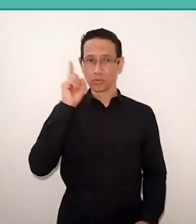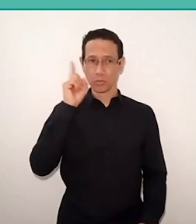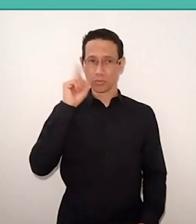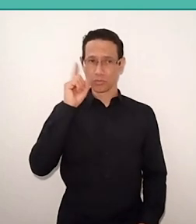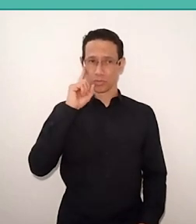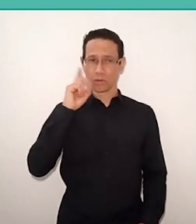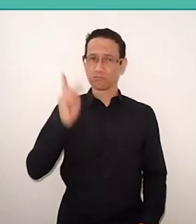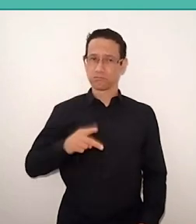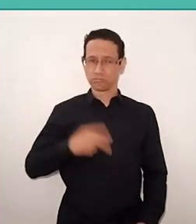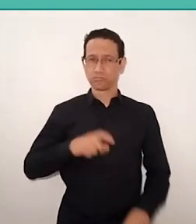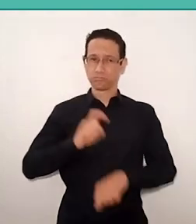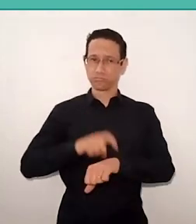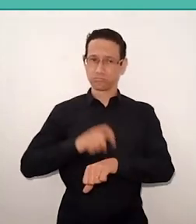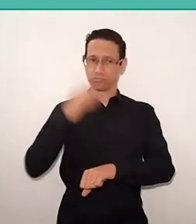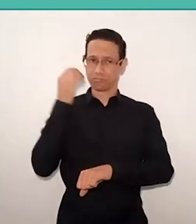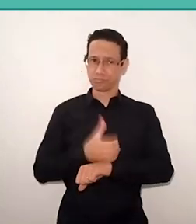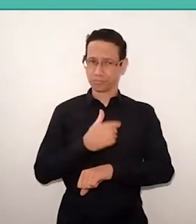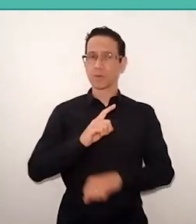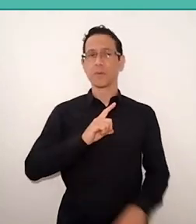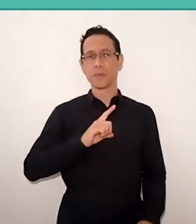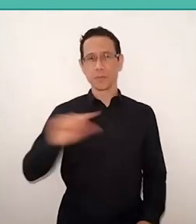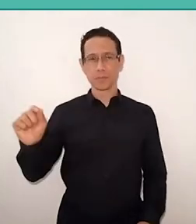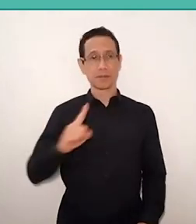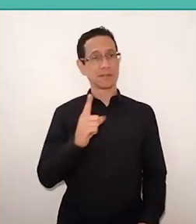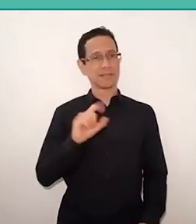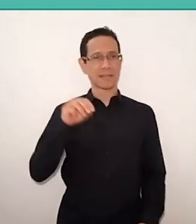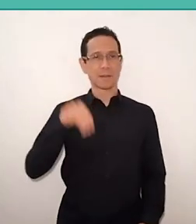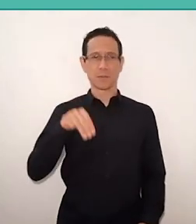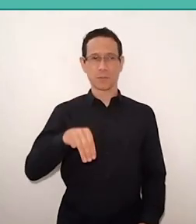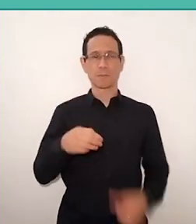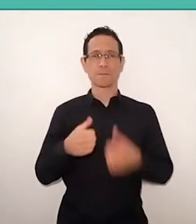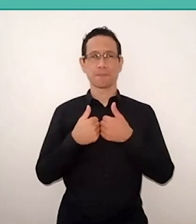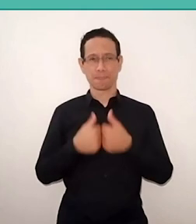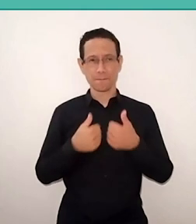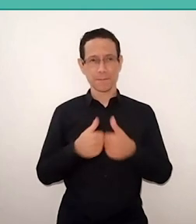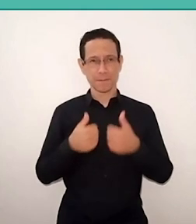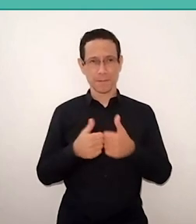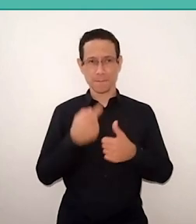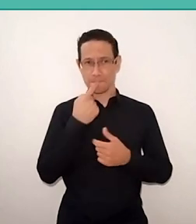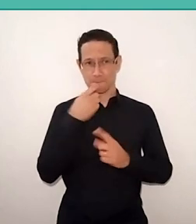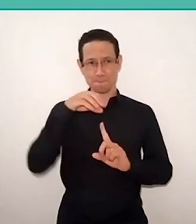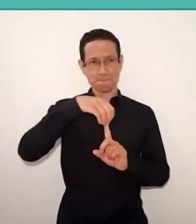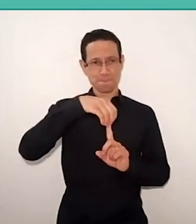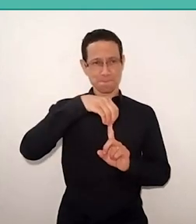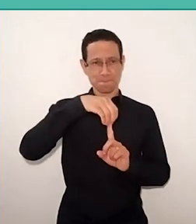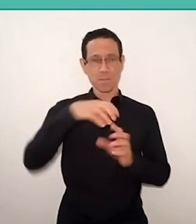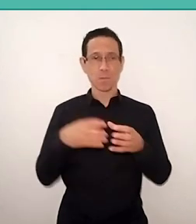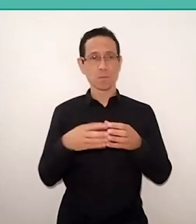and ten minutes later, I took a bus in front of the board and came to a point